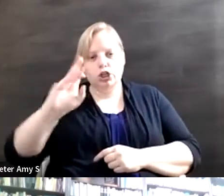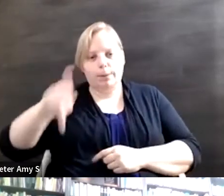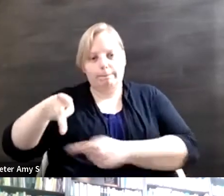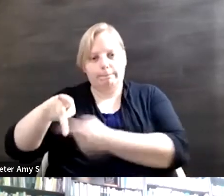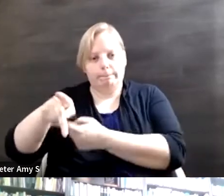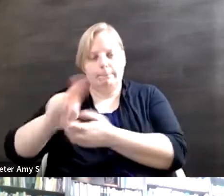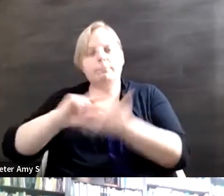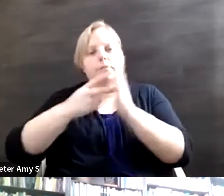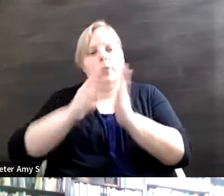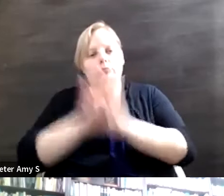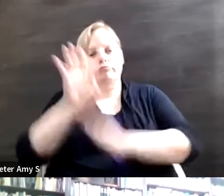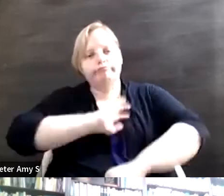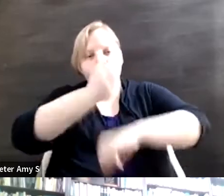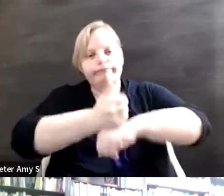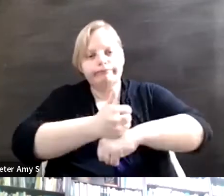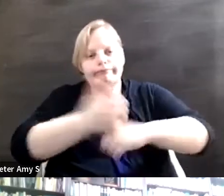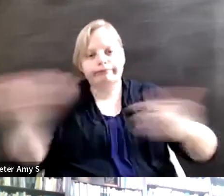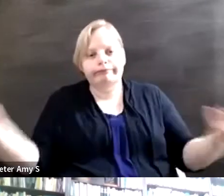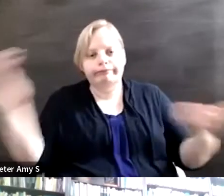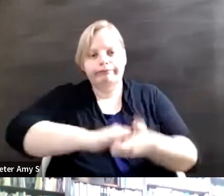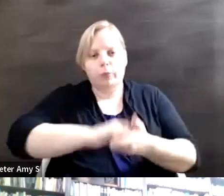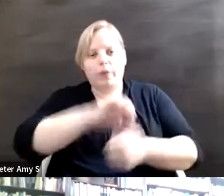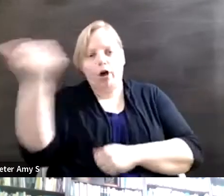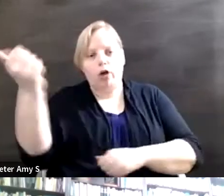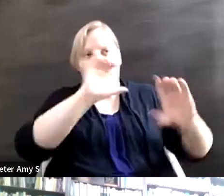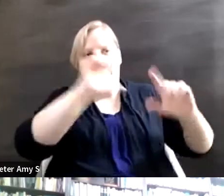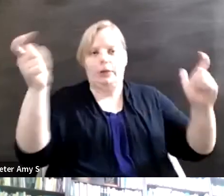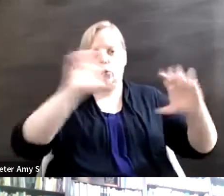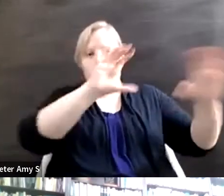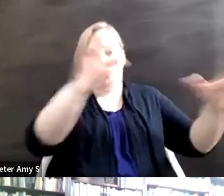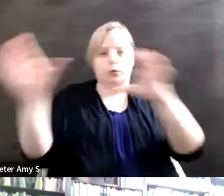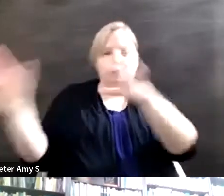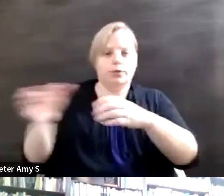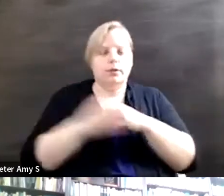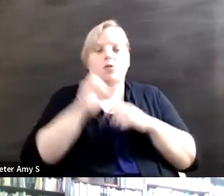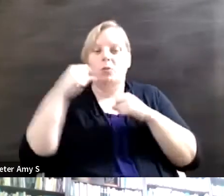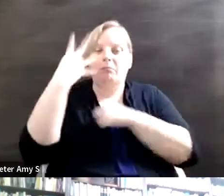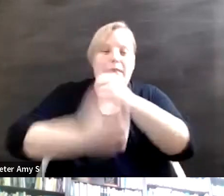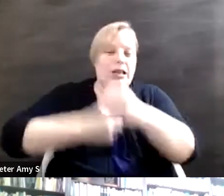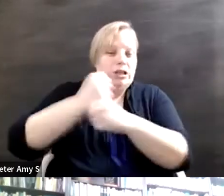with other large groups for years the disability community has reached out to the elder community.